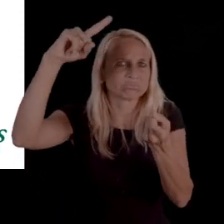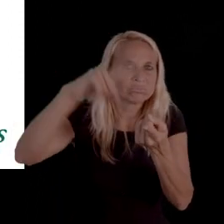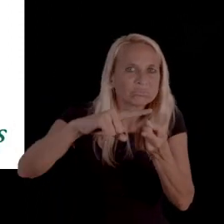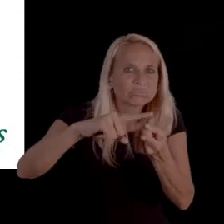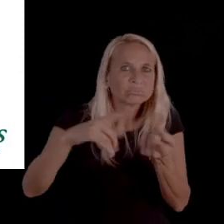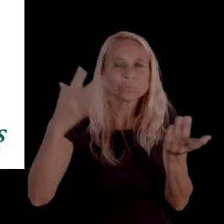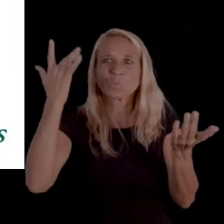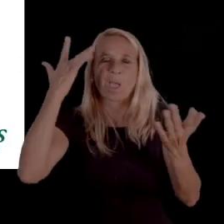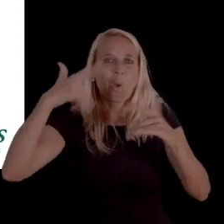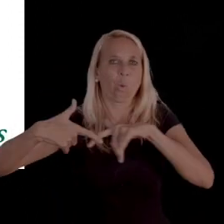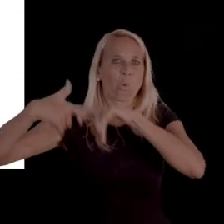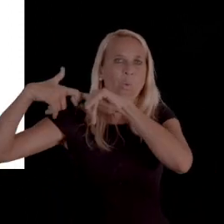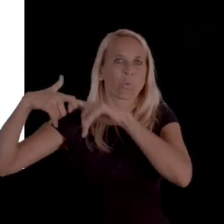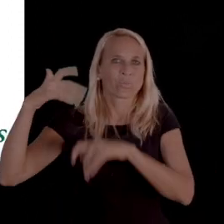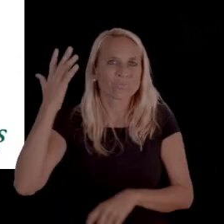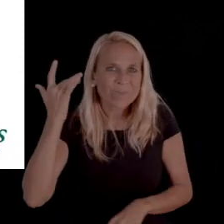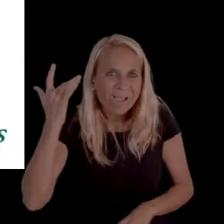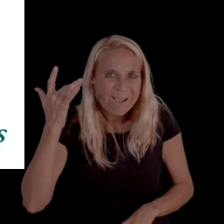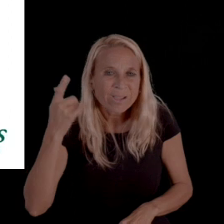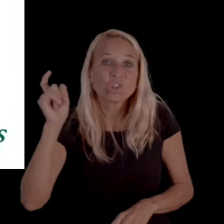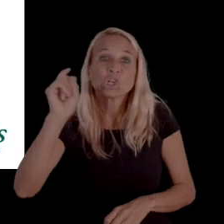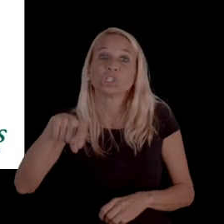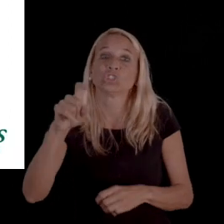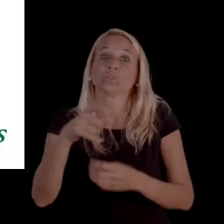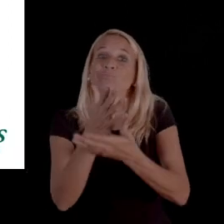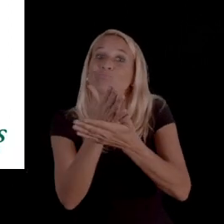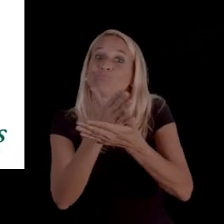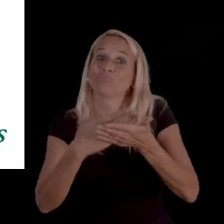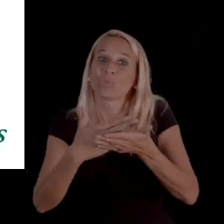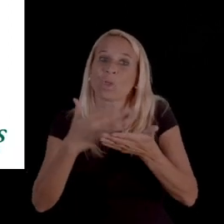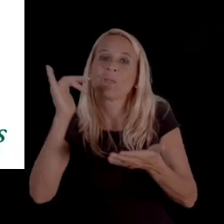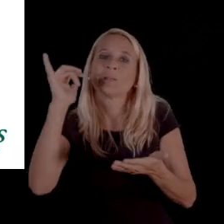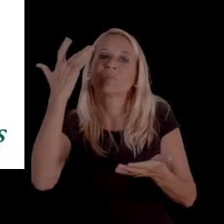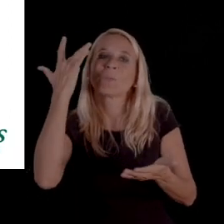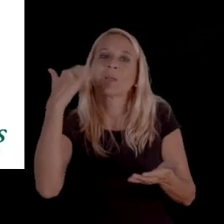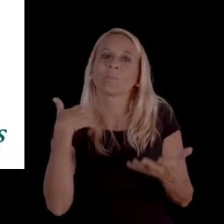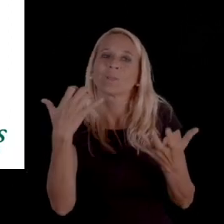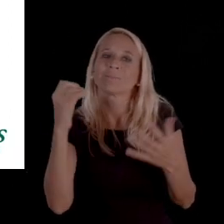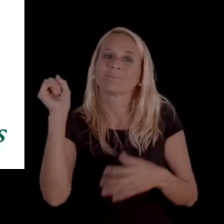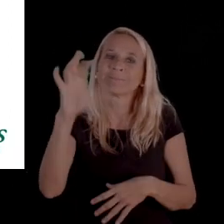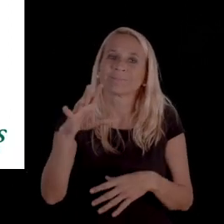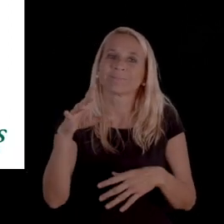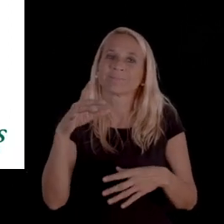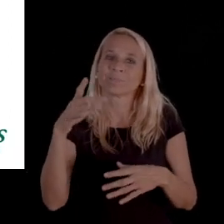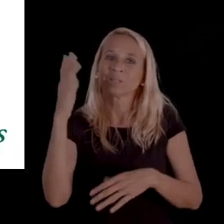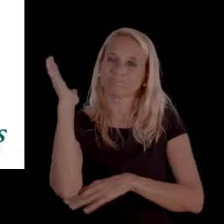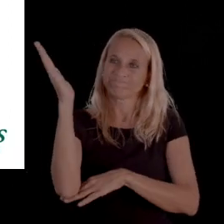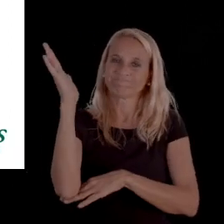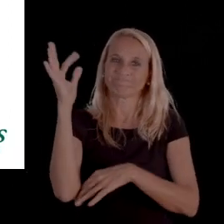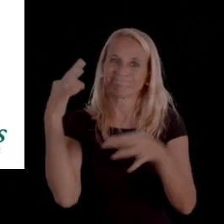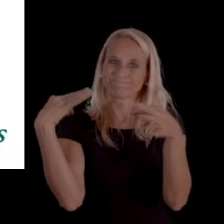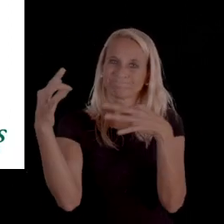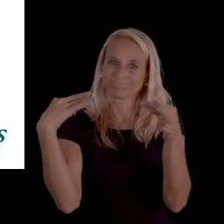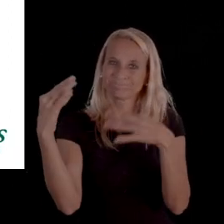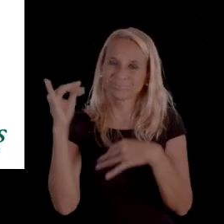Why does it have to be suspended? There should be a part of why